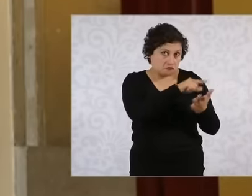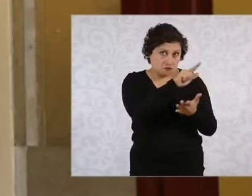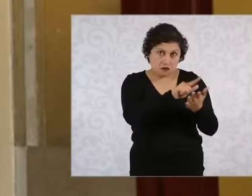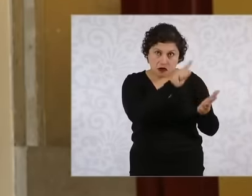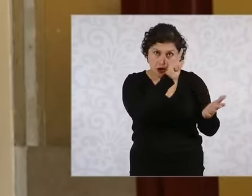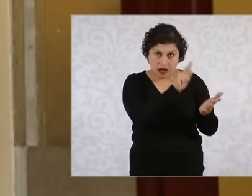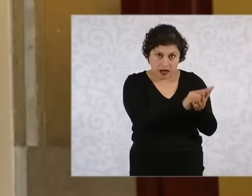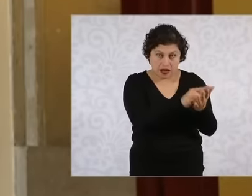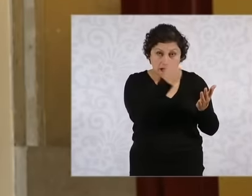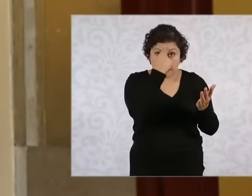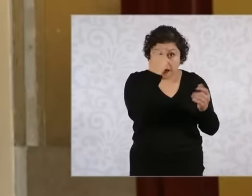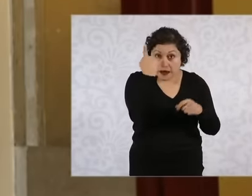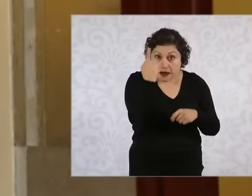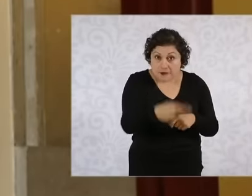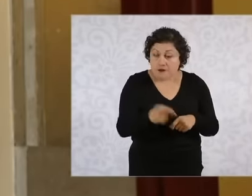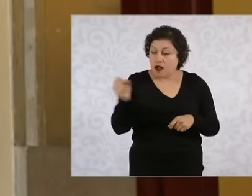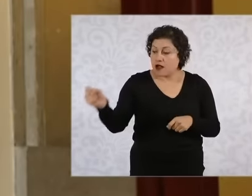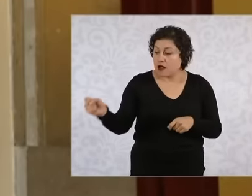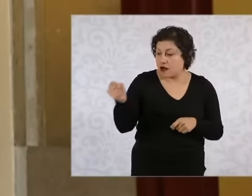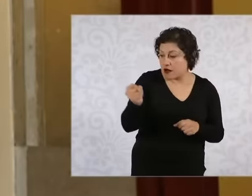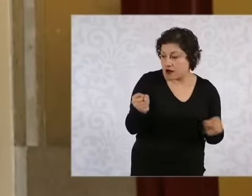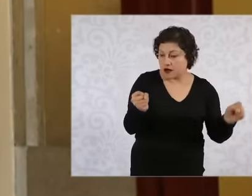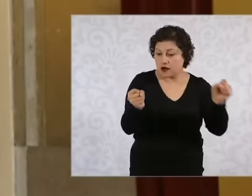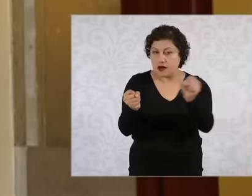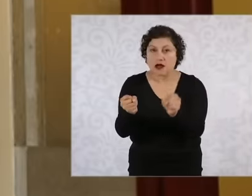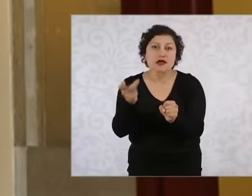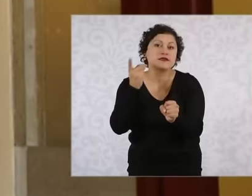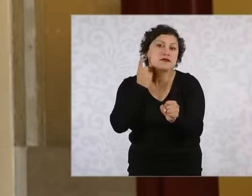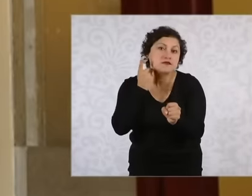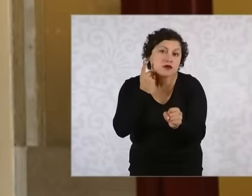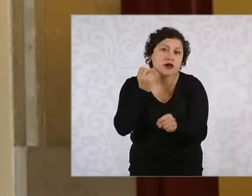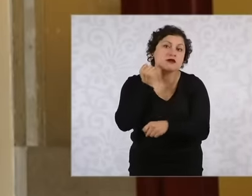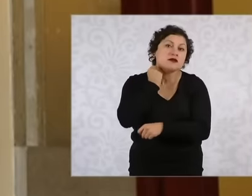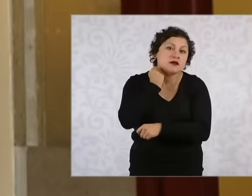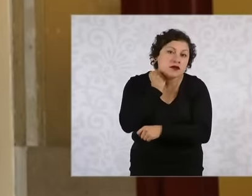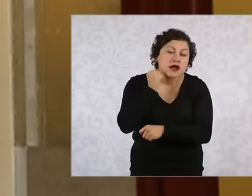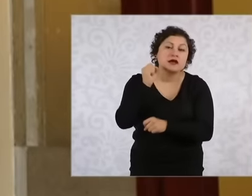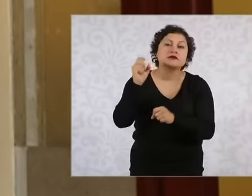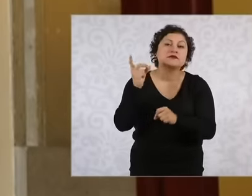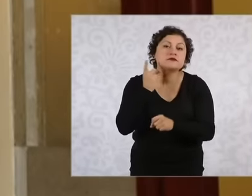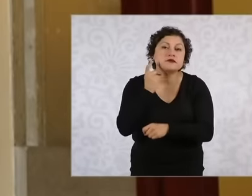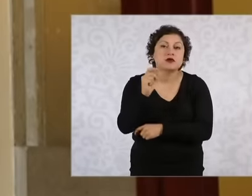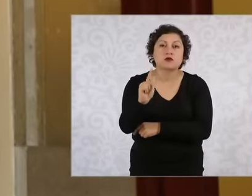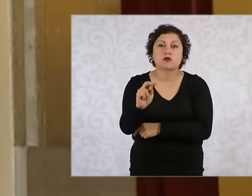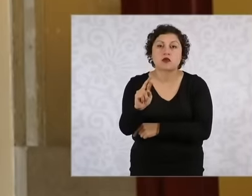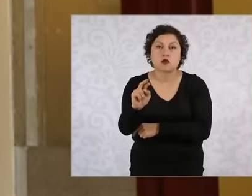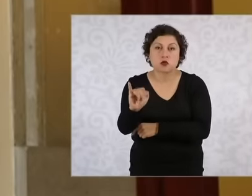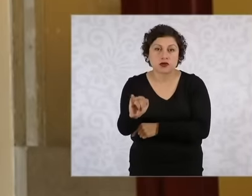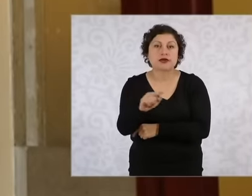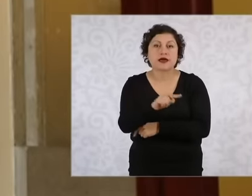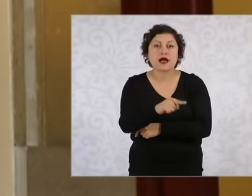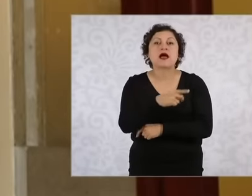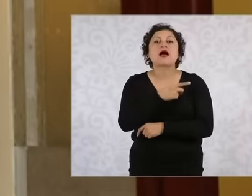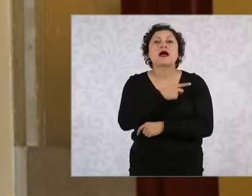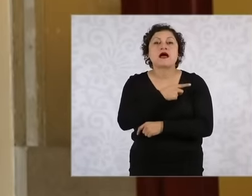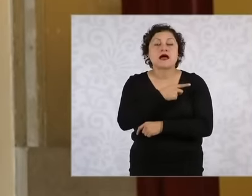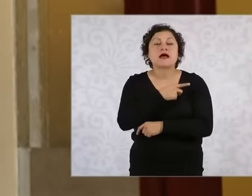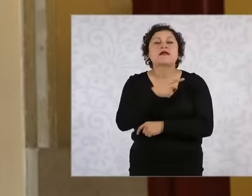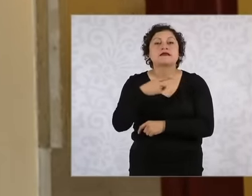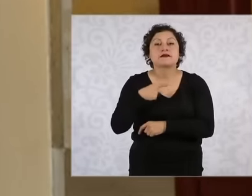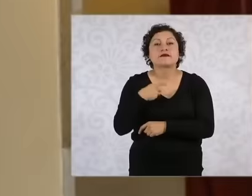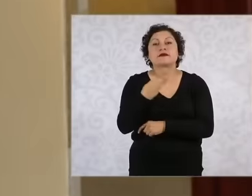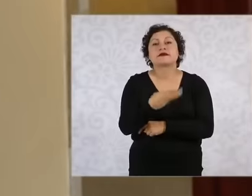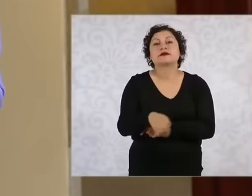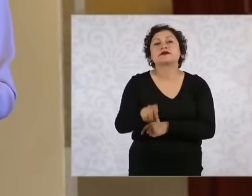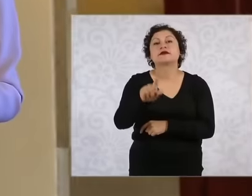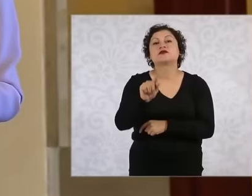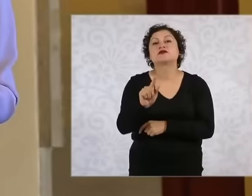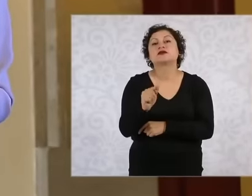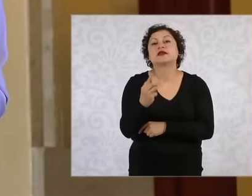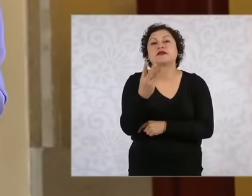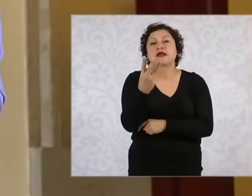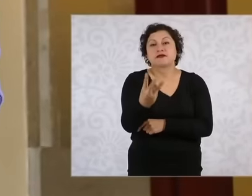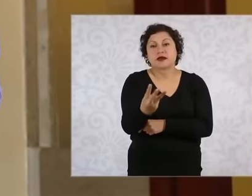multi-member deputies and senators, there are 373 deputies from the coalition, there